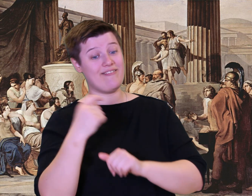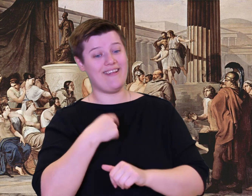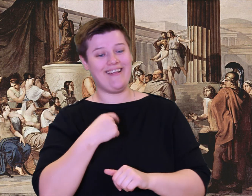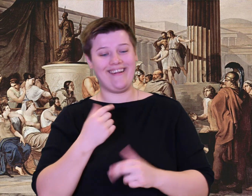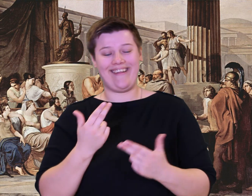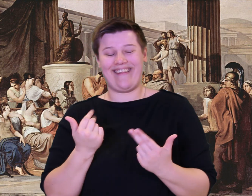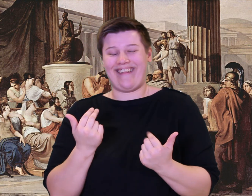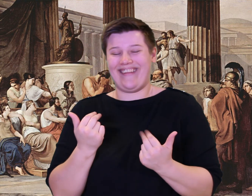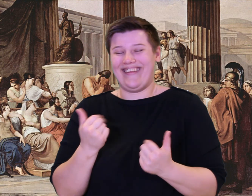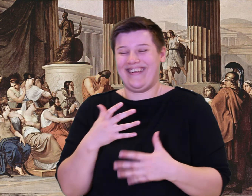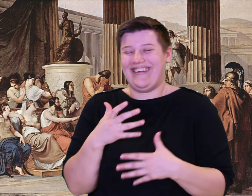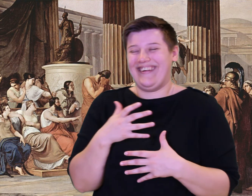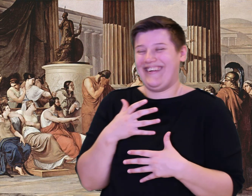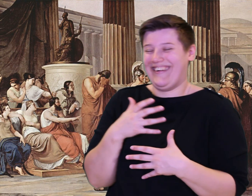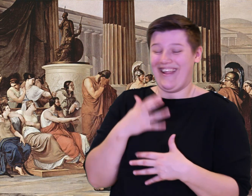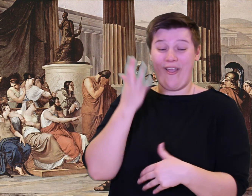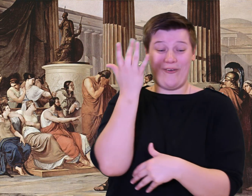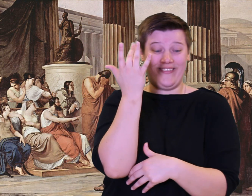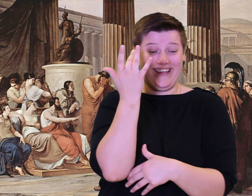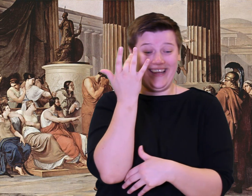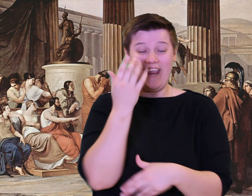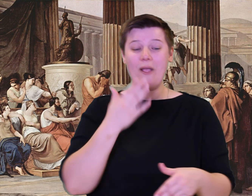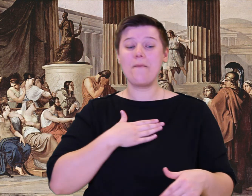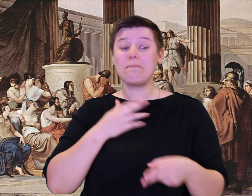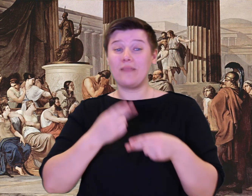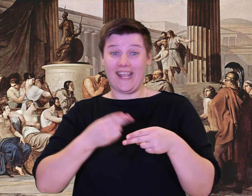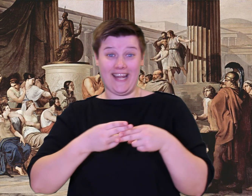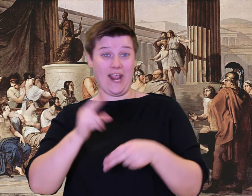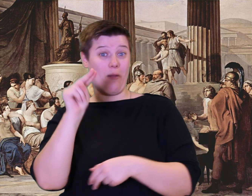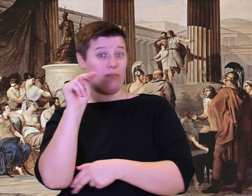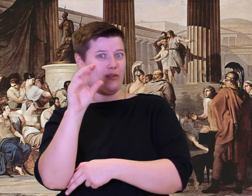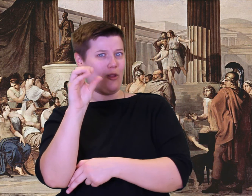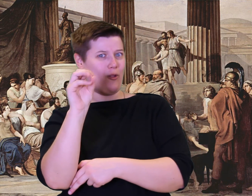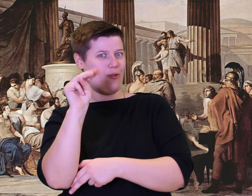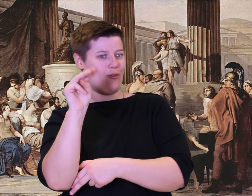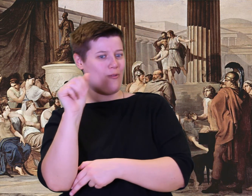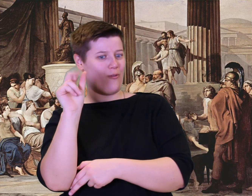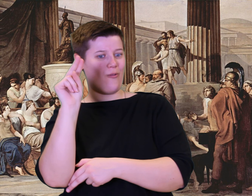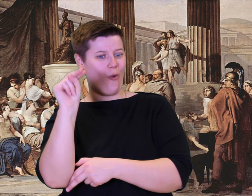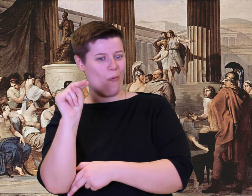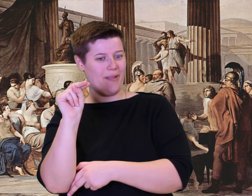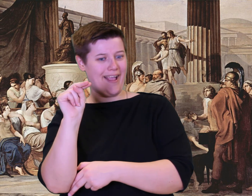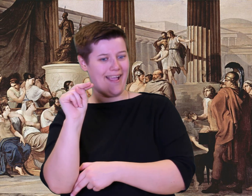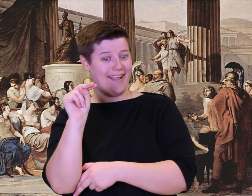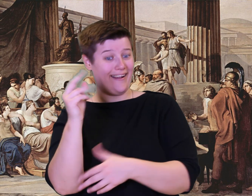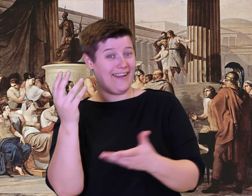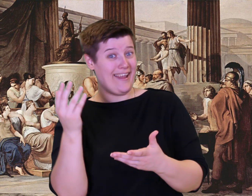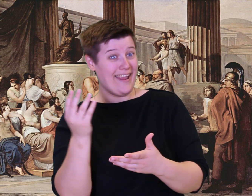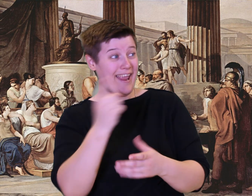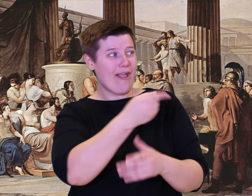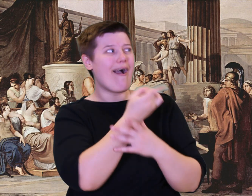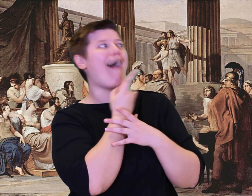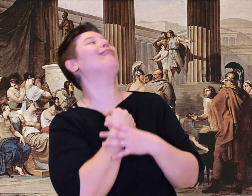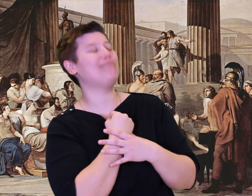mighty Lord Poseidon.' Then off they went, and I laughed to myself, at how my name,